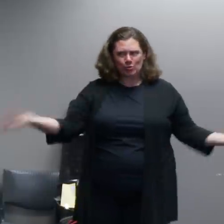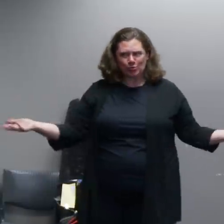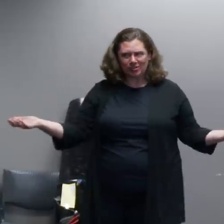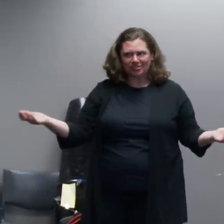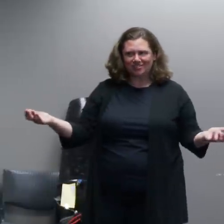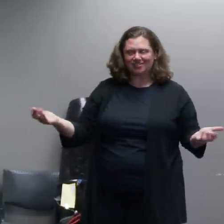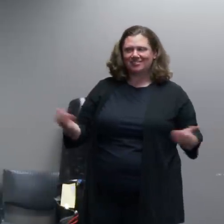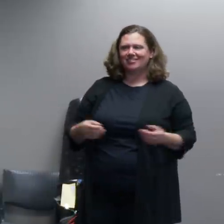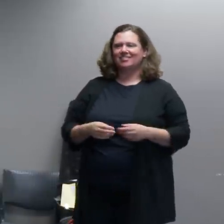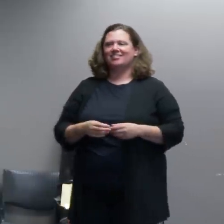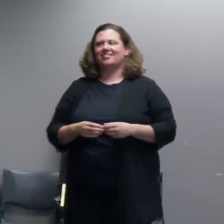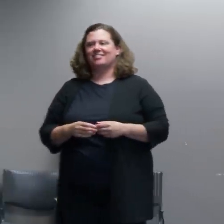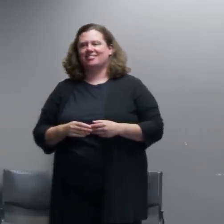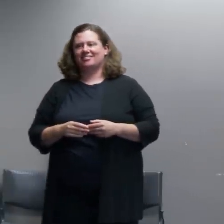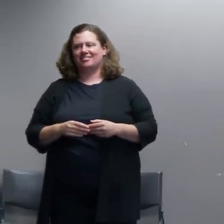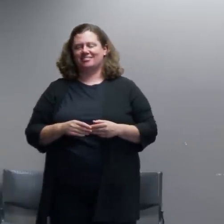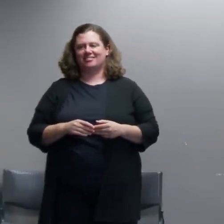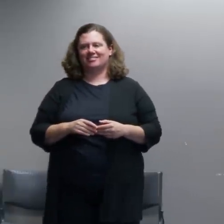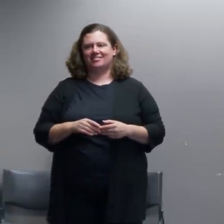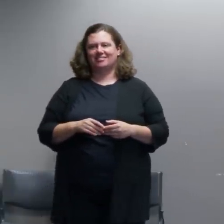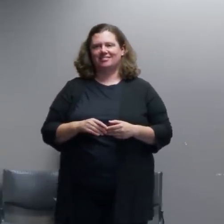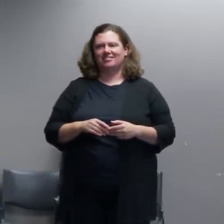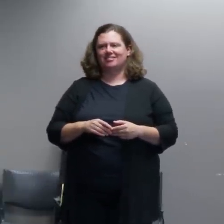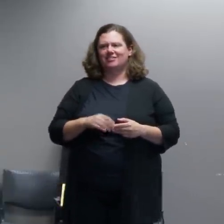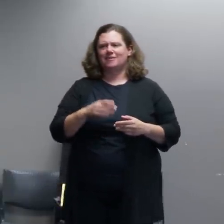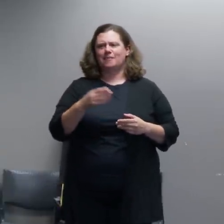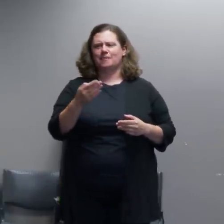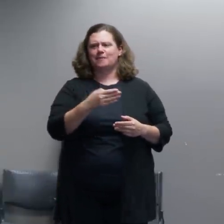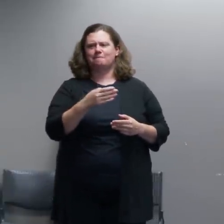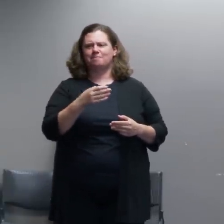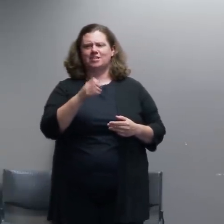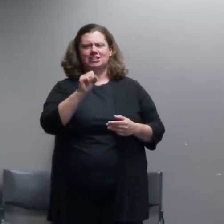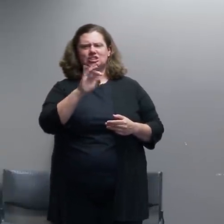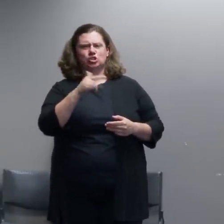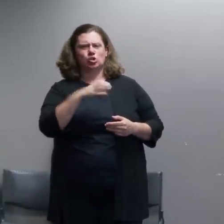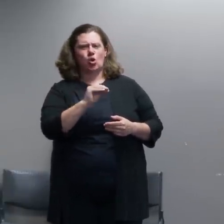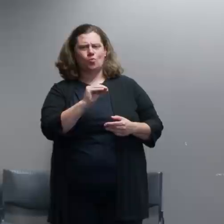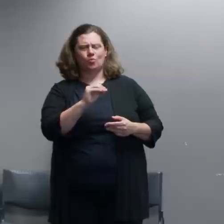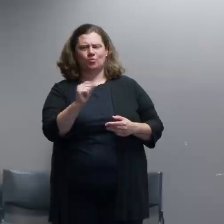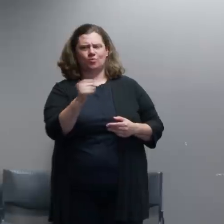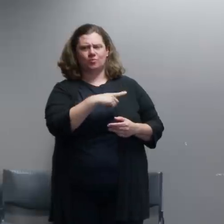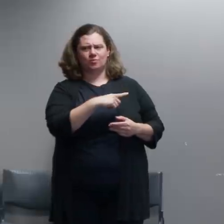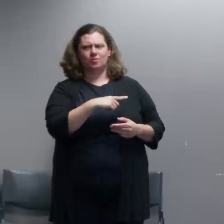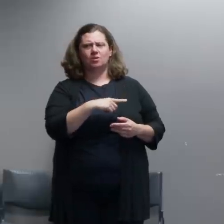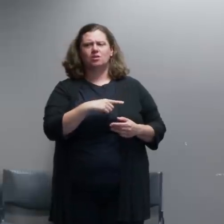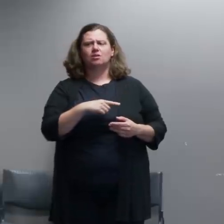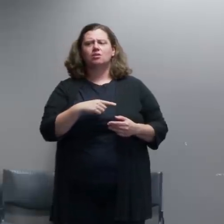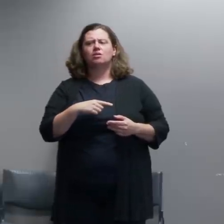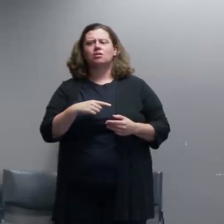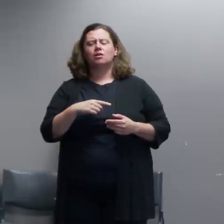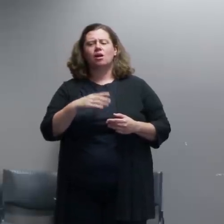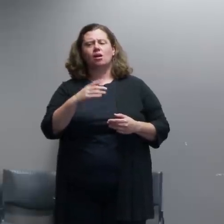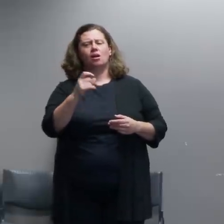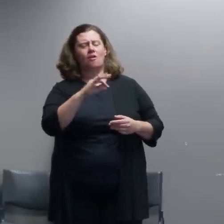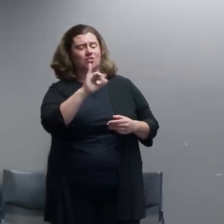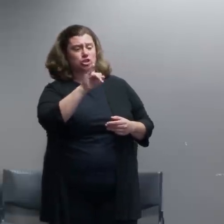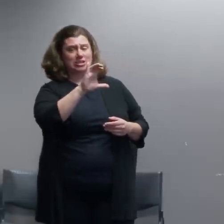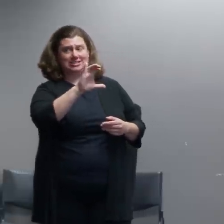freelance um in the beginning you said you're going to try to make an effort not to refer to what's going on in front of the justice center as a protest can you discuss the language